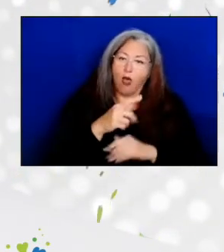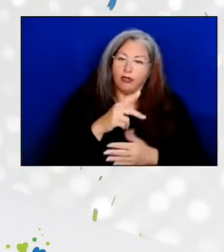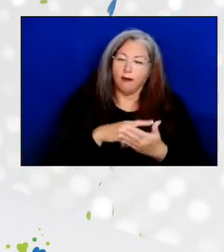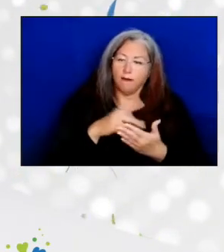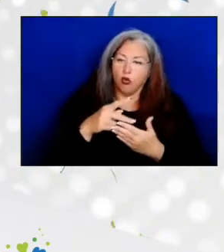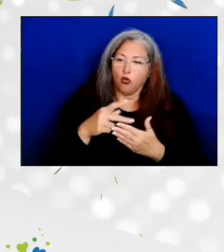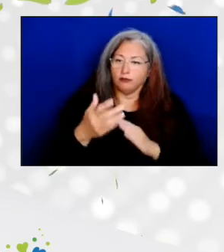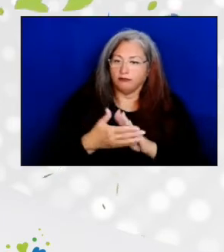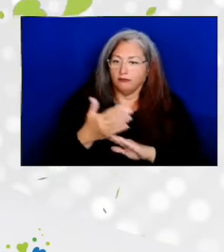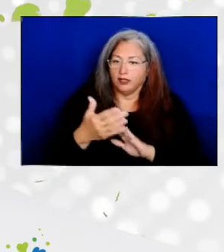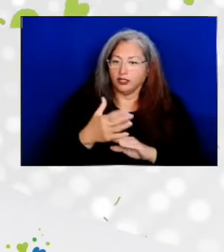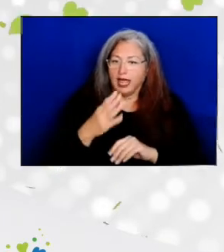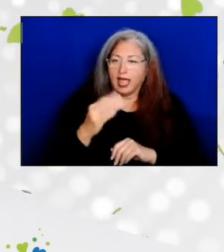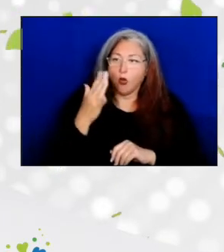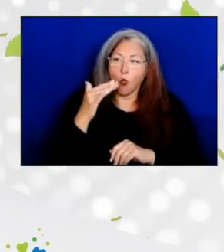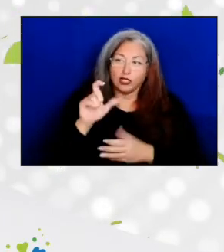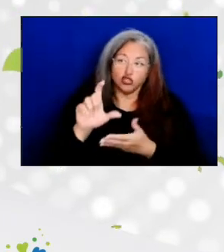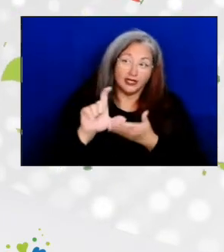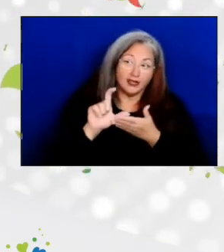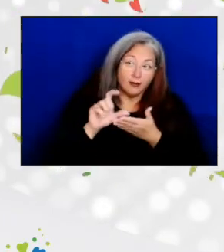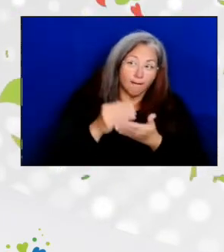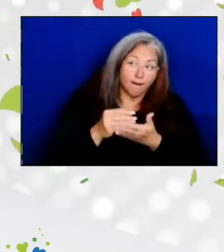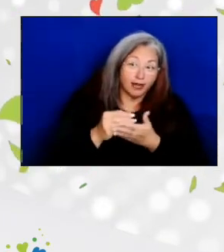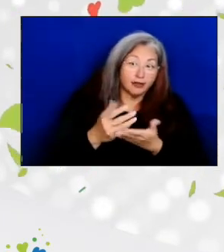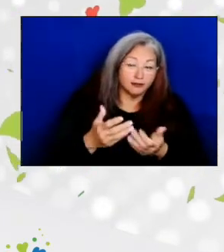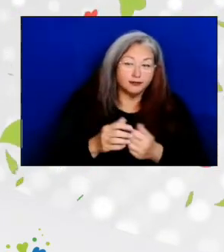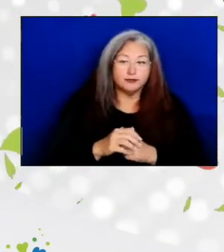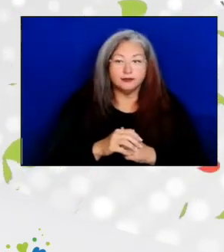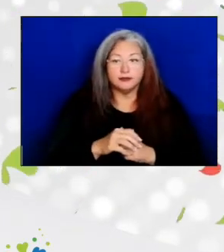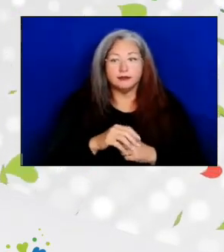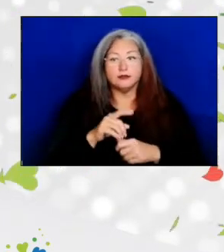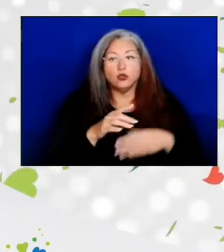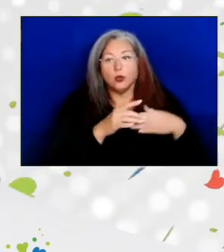and why they should get money in the first place. And this led to the development